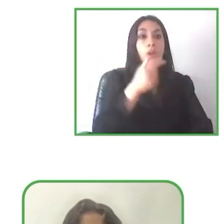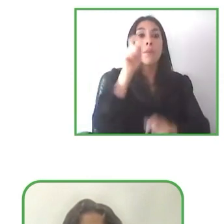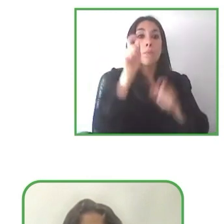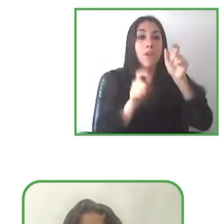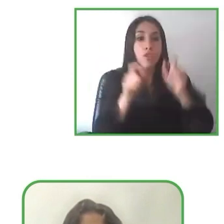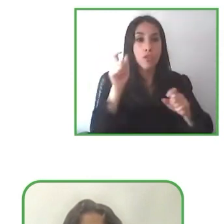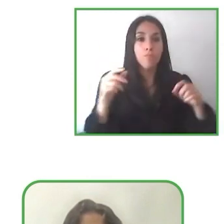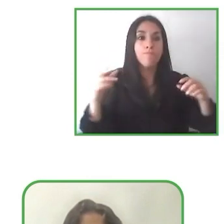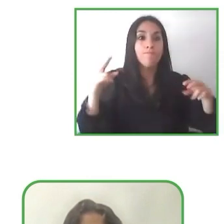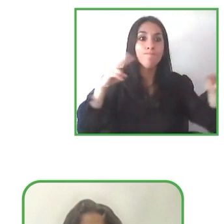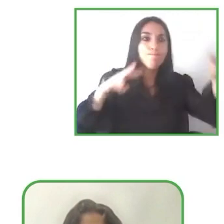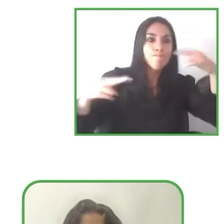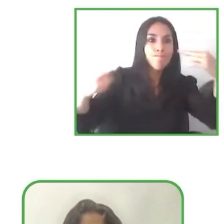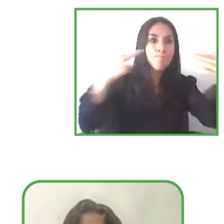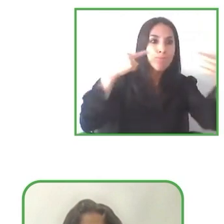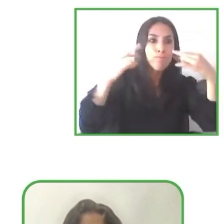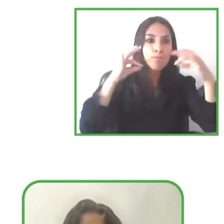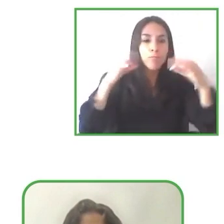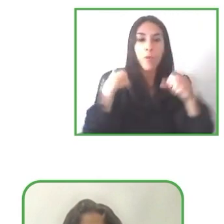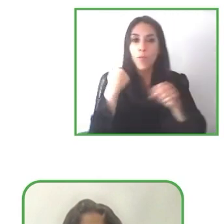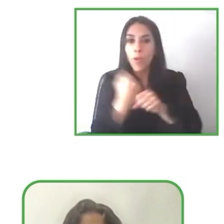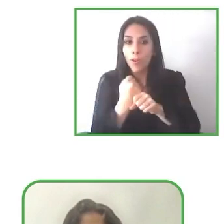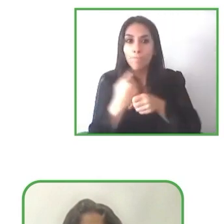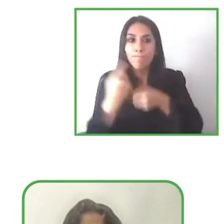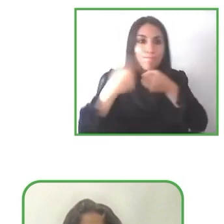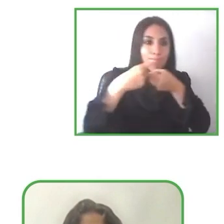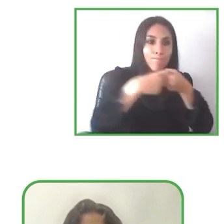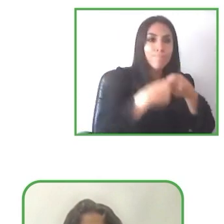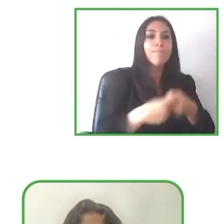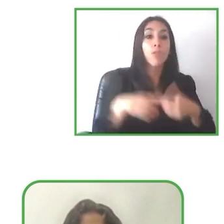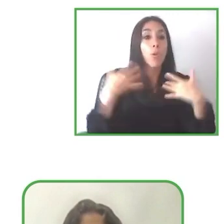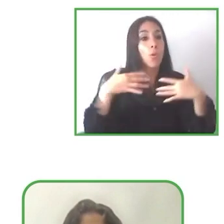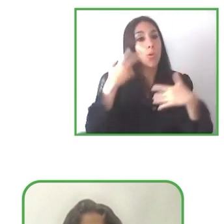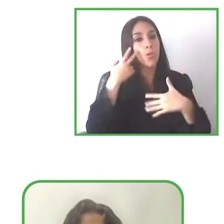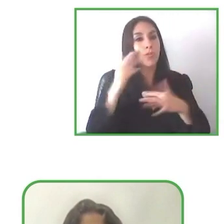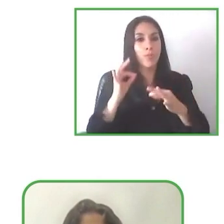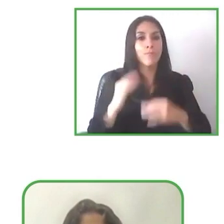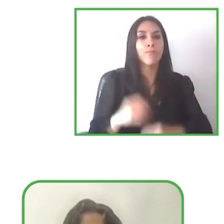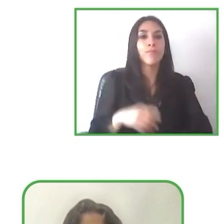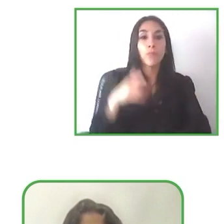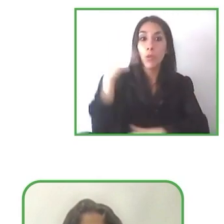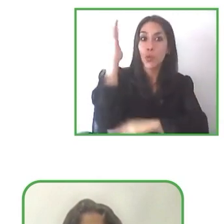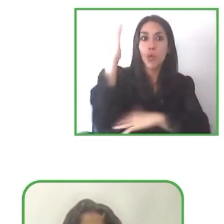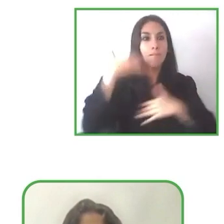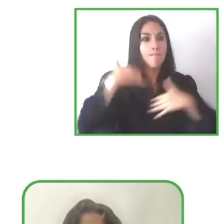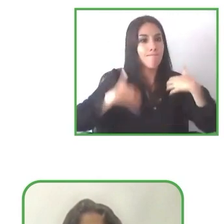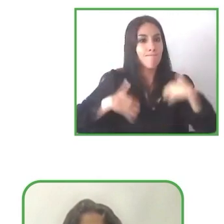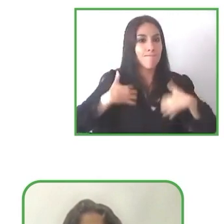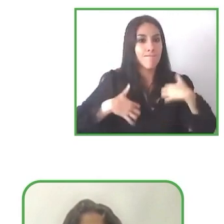in these sessions, in this great panel. And we want to thank all the speakers